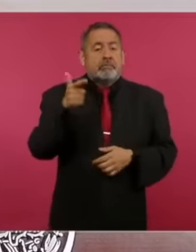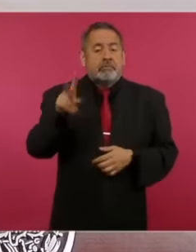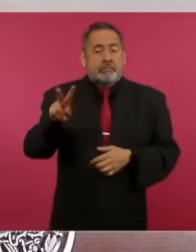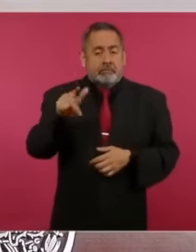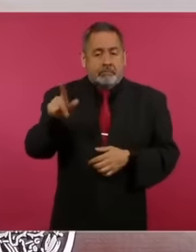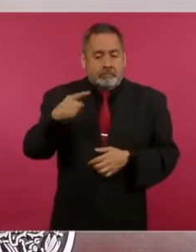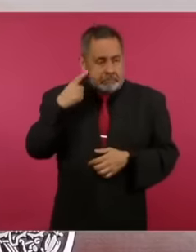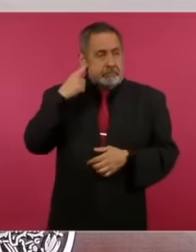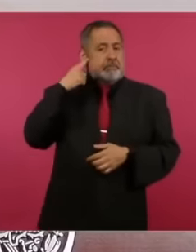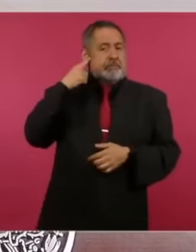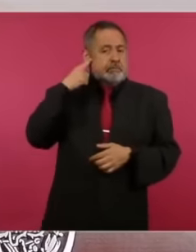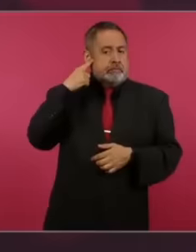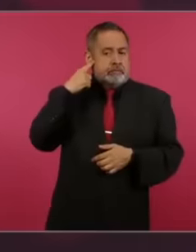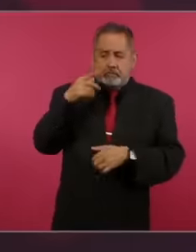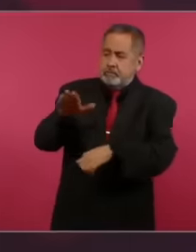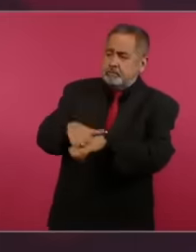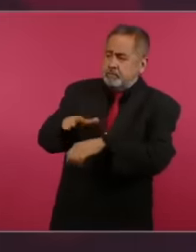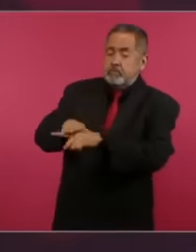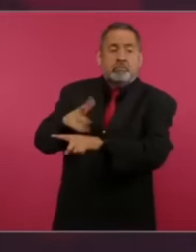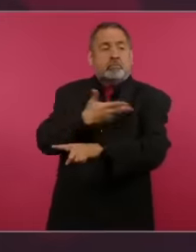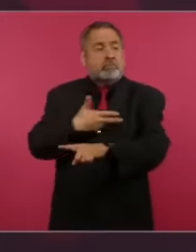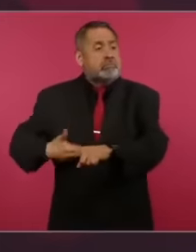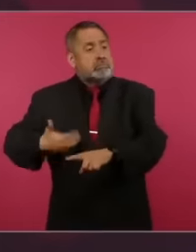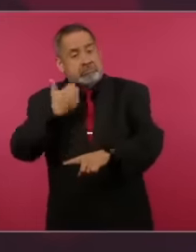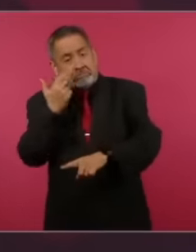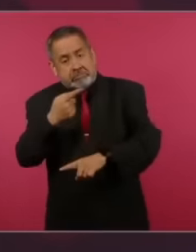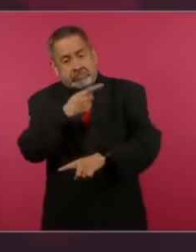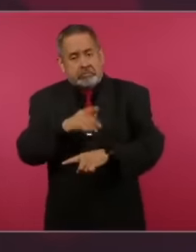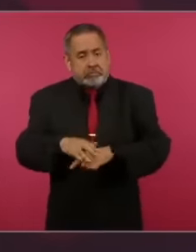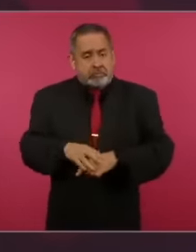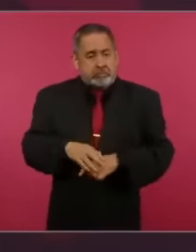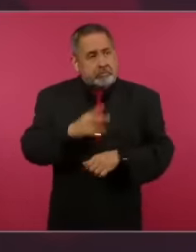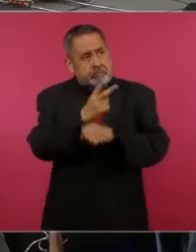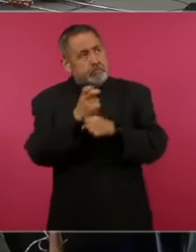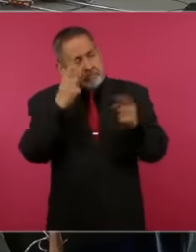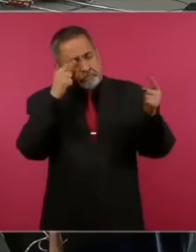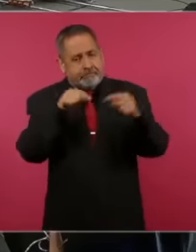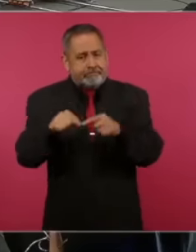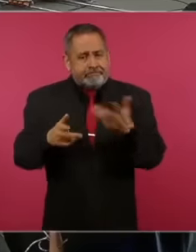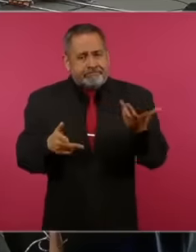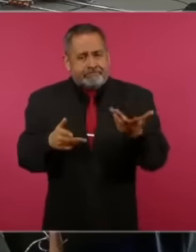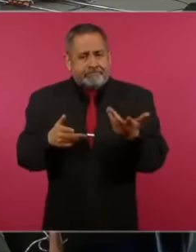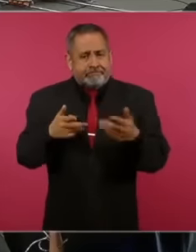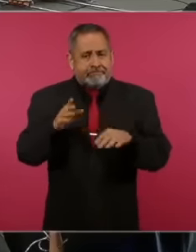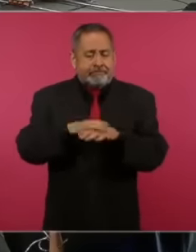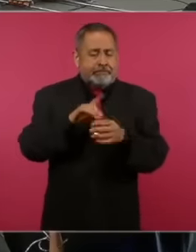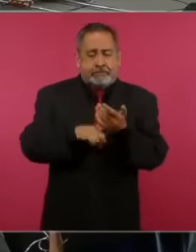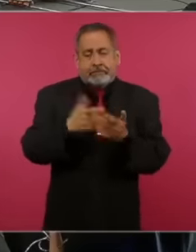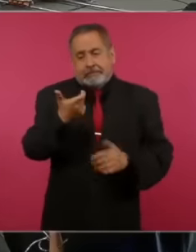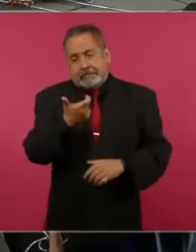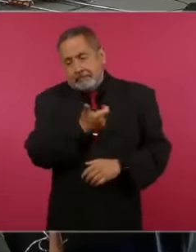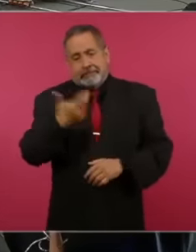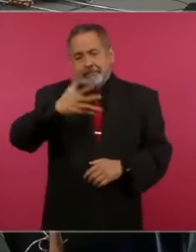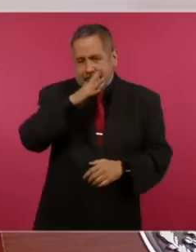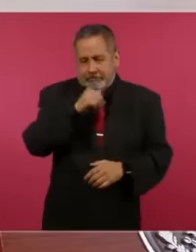Alejandro told him, It's that the president is inviting them, nothing more than that they're not going to stop by, that